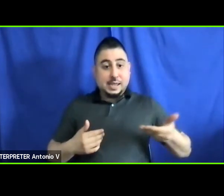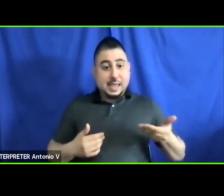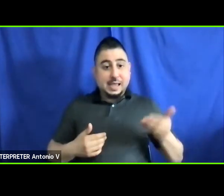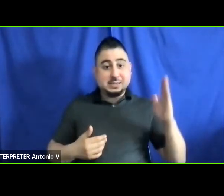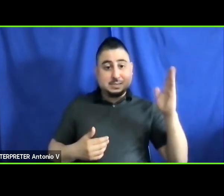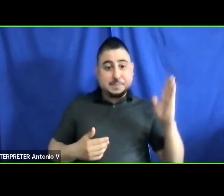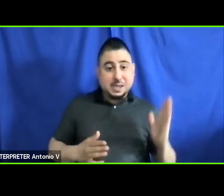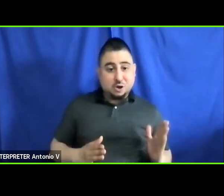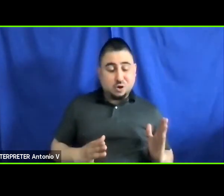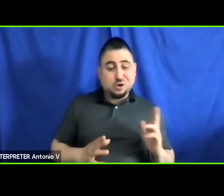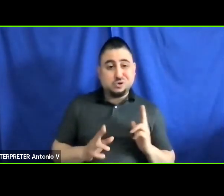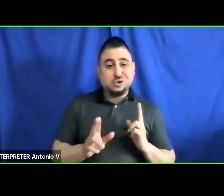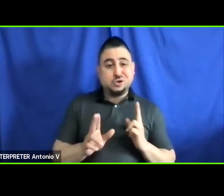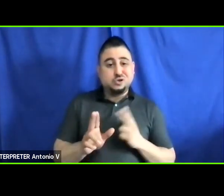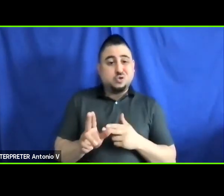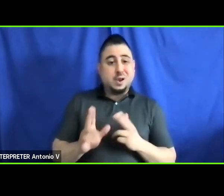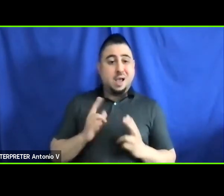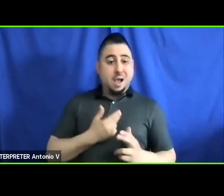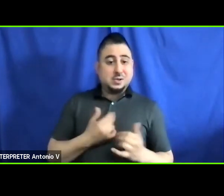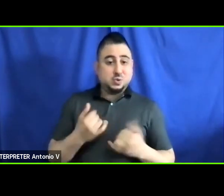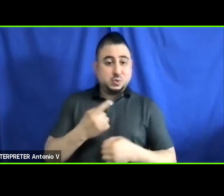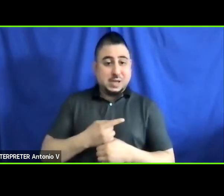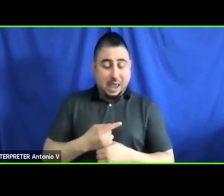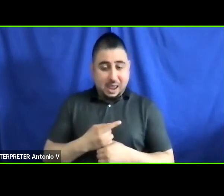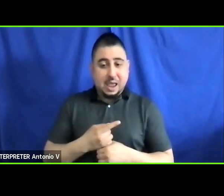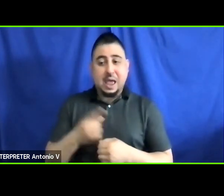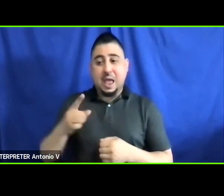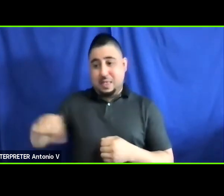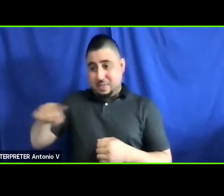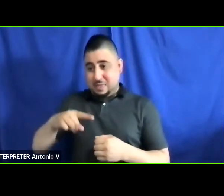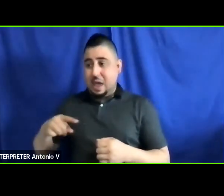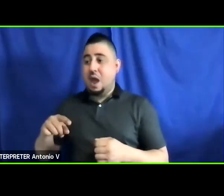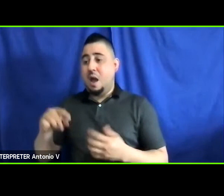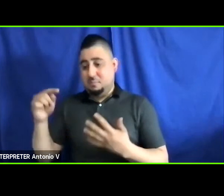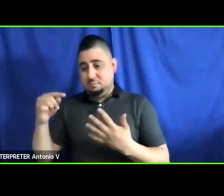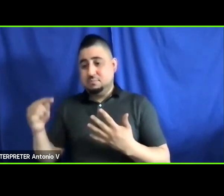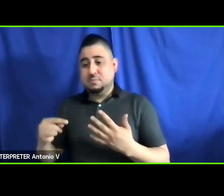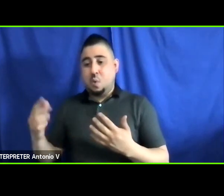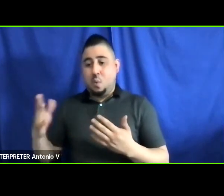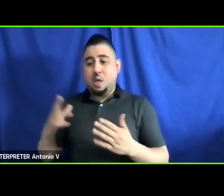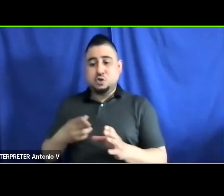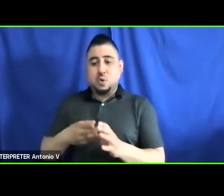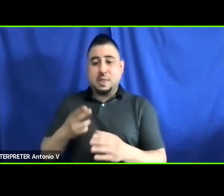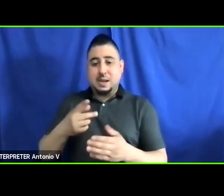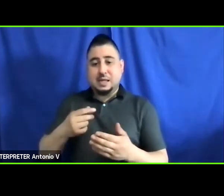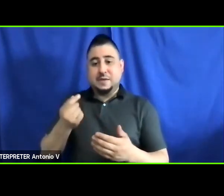us today and other sessions that are going to follow in the next few weeks, but in doing